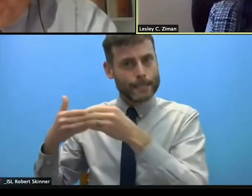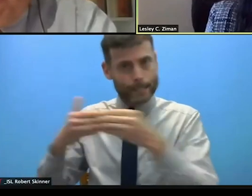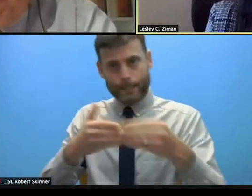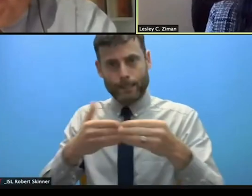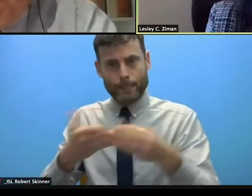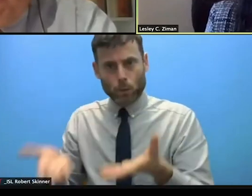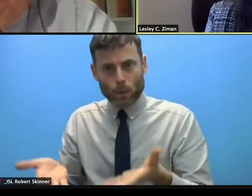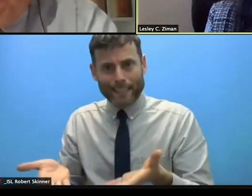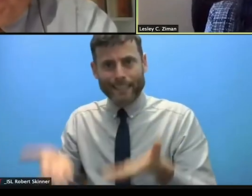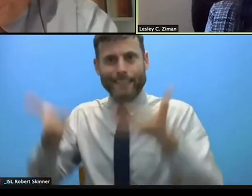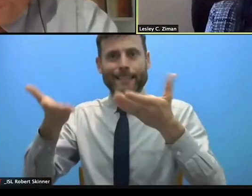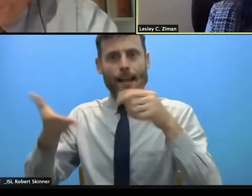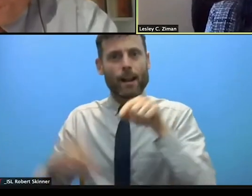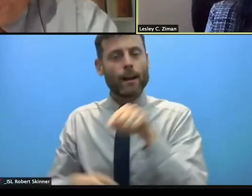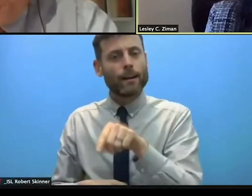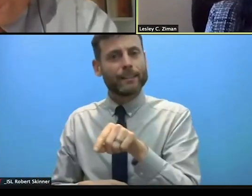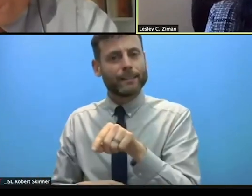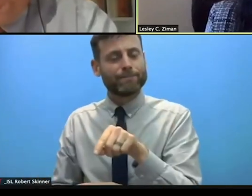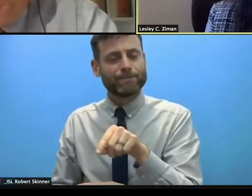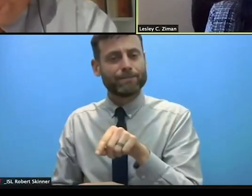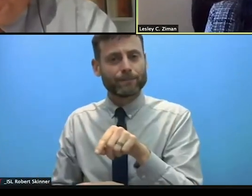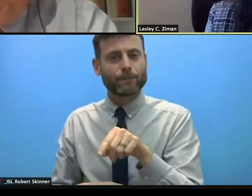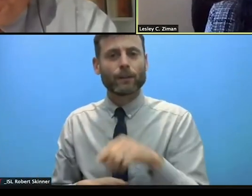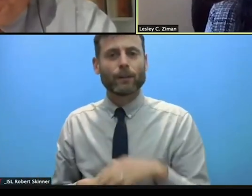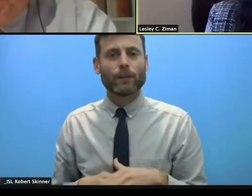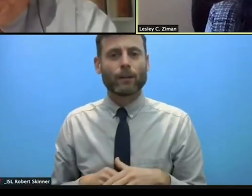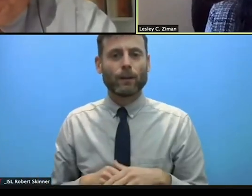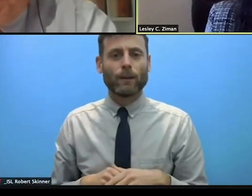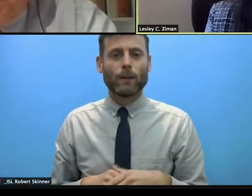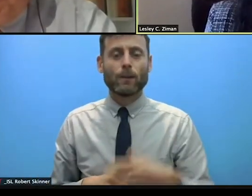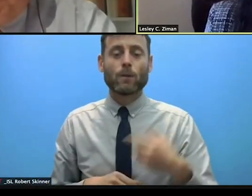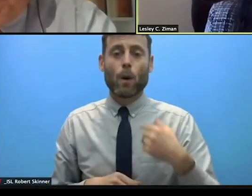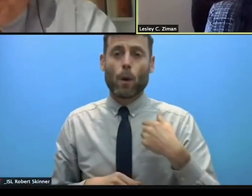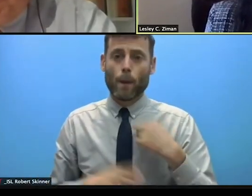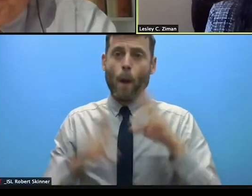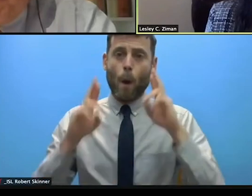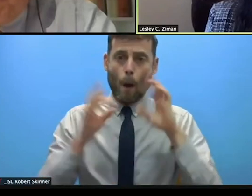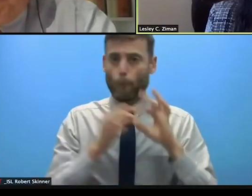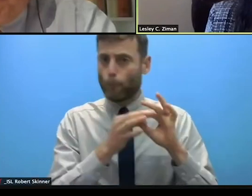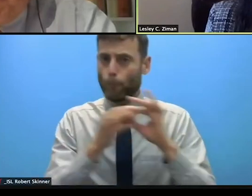conditions. We hope we can continue to join with others here today to ensure we move forward on